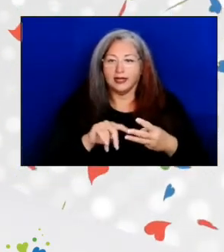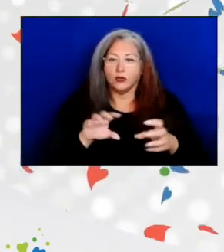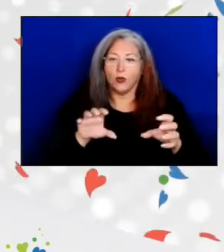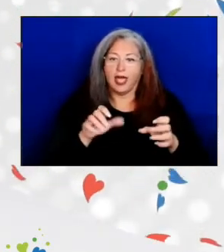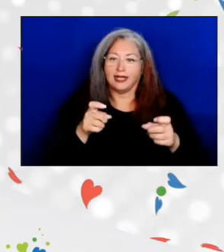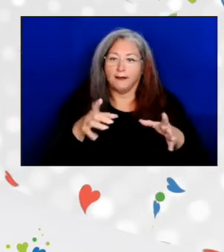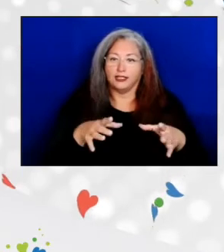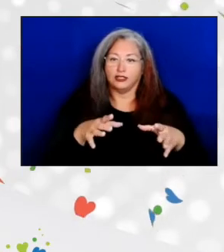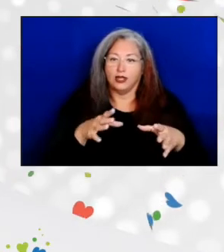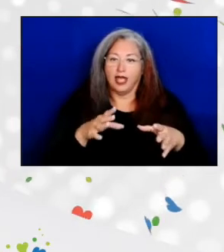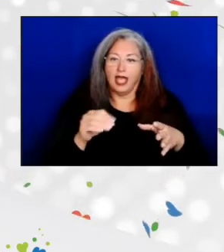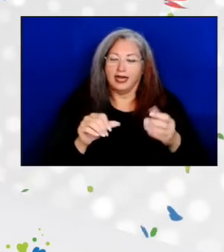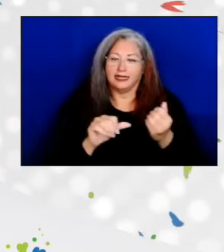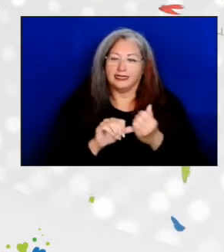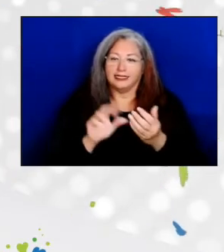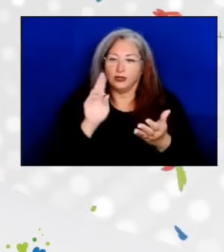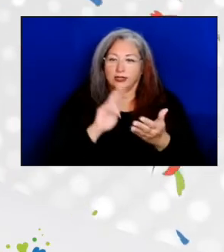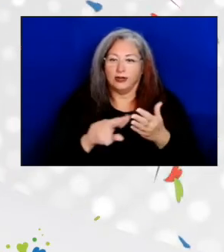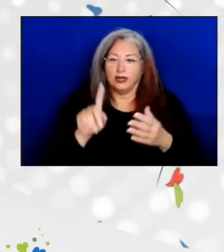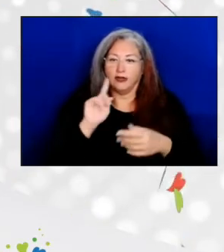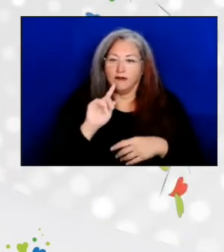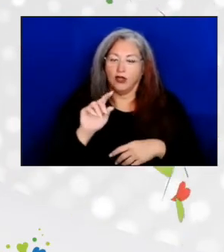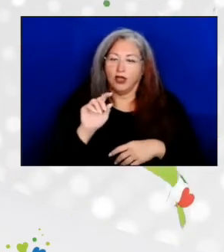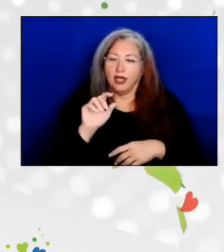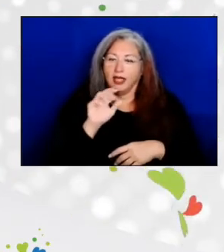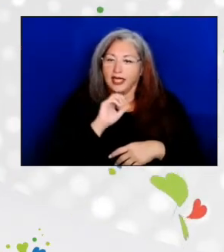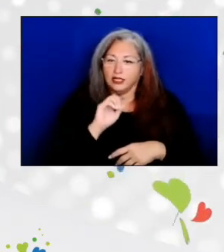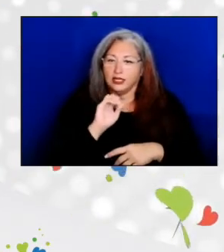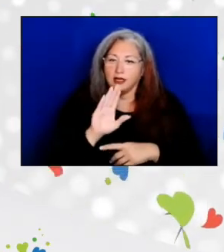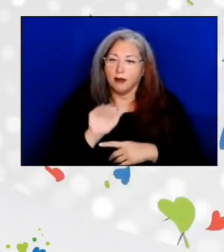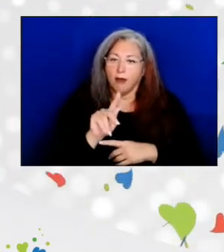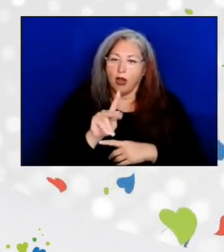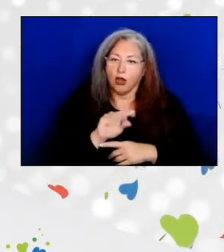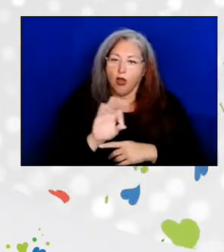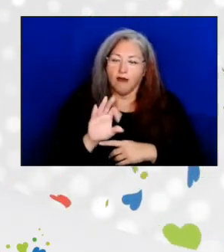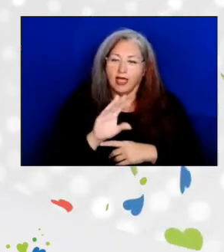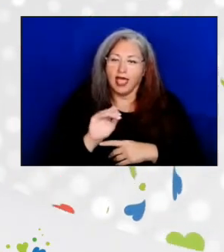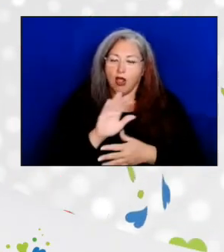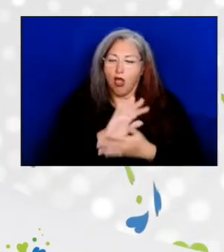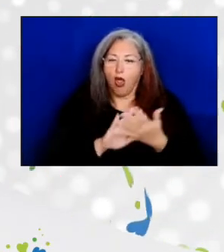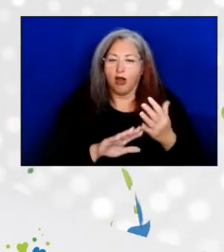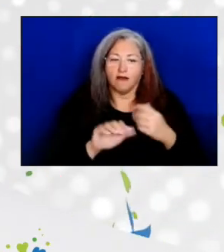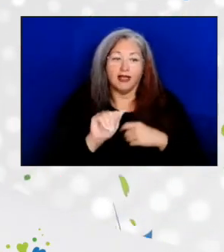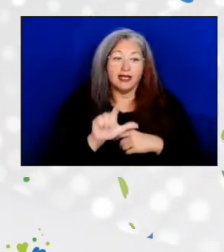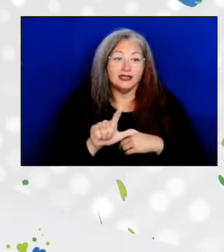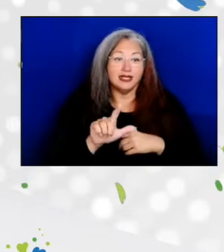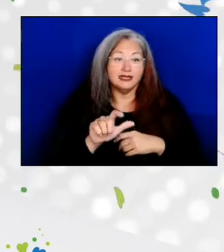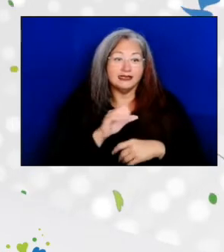and Assistant Secretary for Aging, Barkoff, and all the ACL staff and all my friends